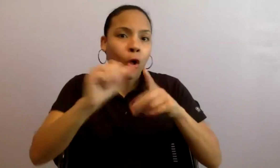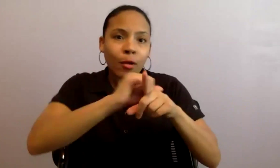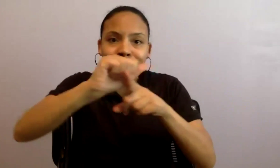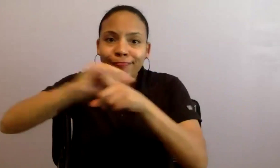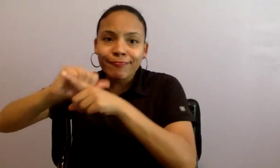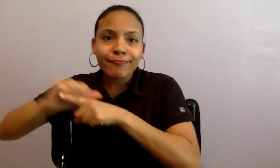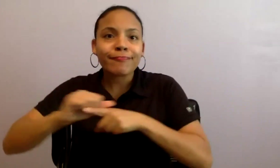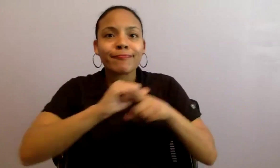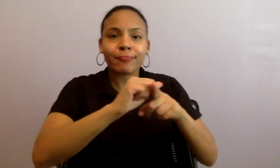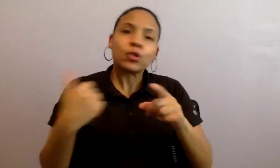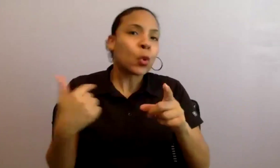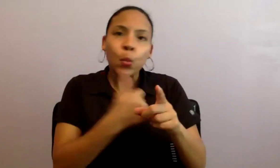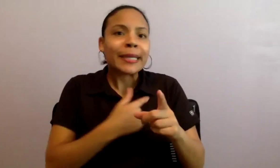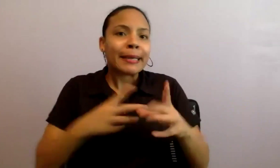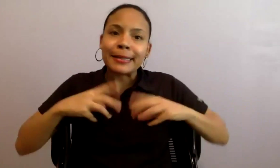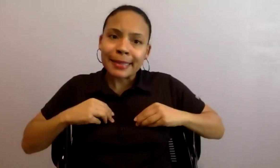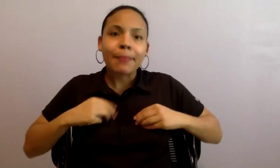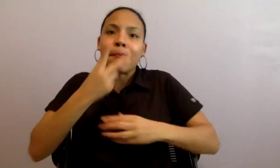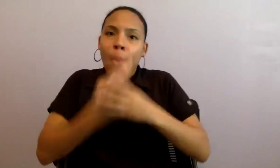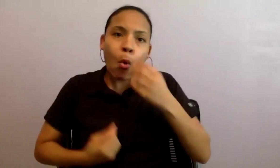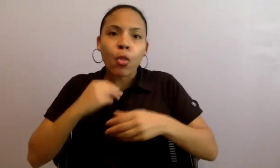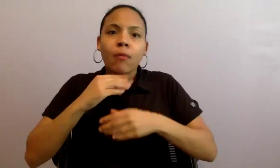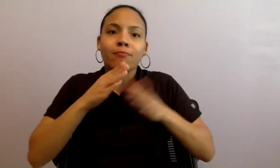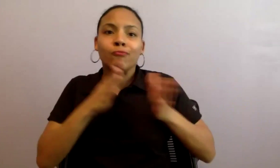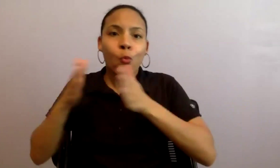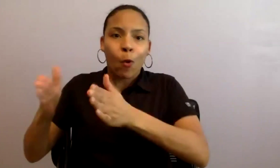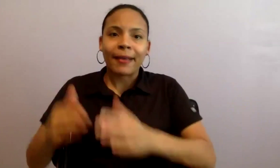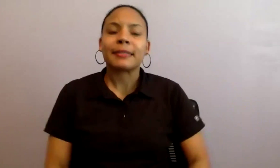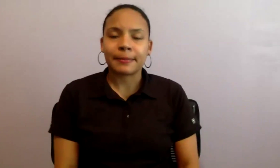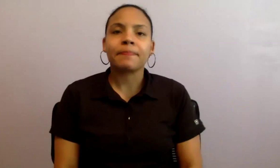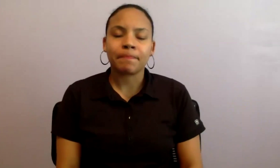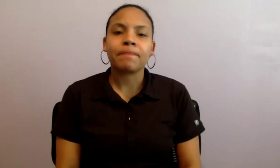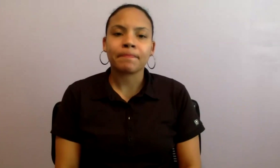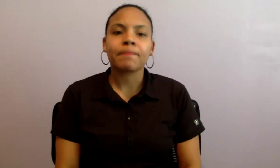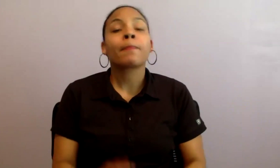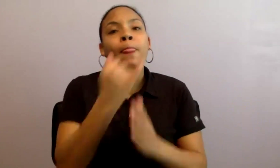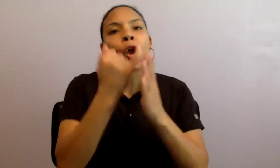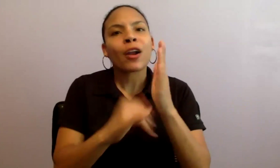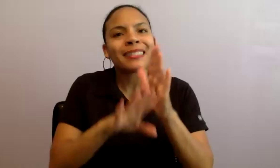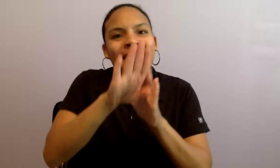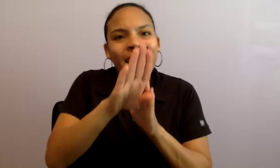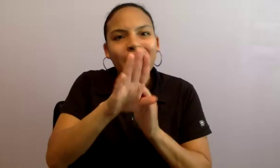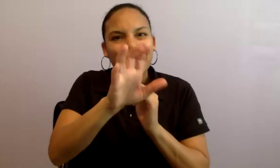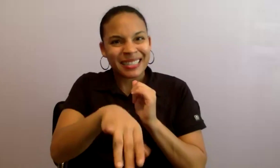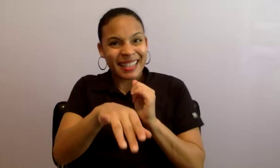celebrated. Do artists development past finalists count as returning artists? In this context,